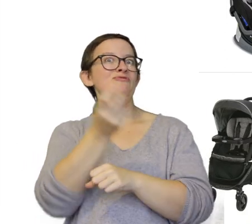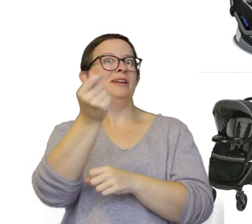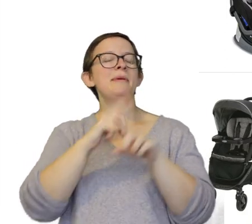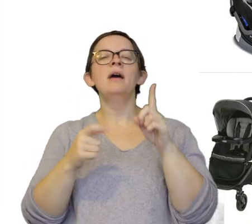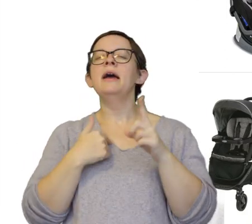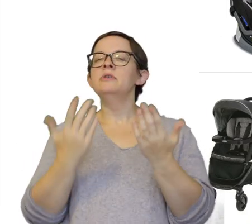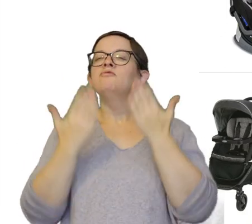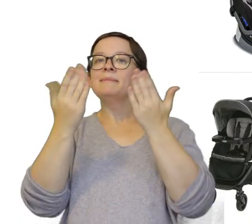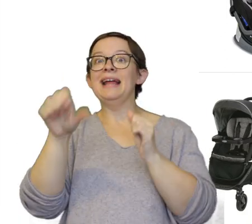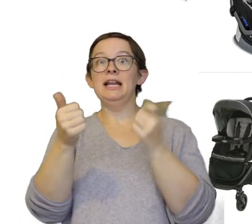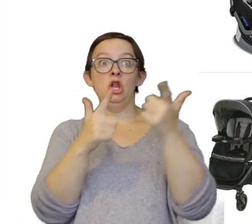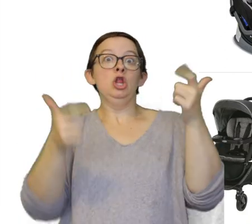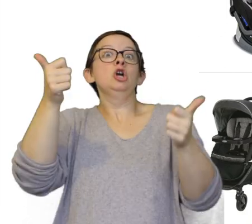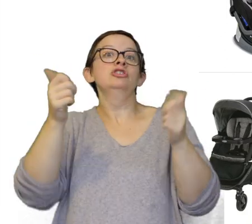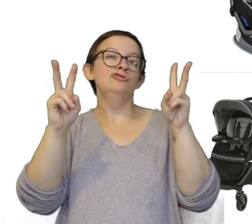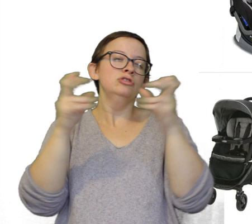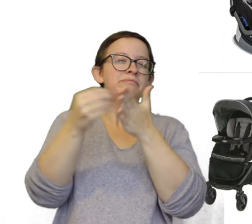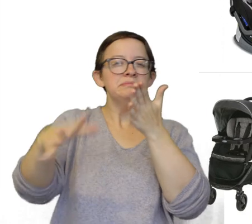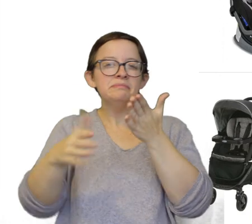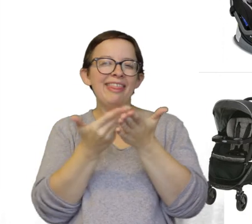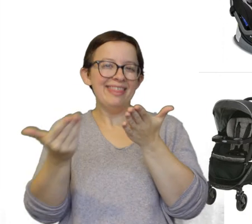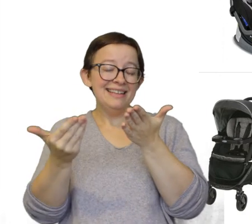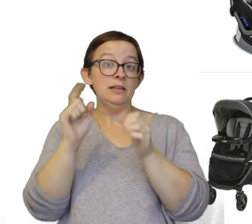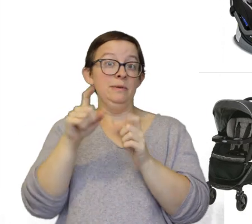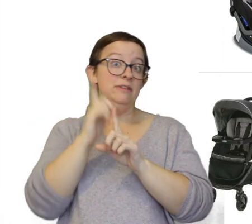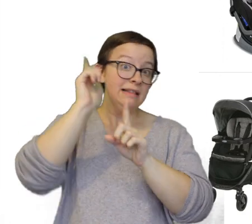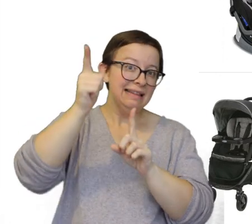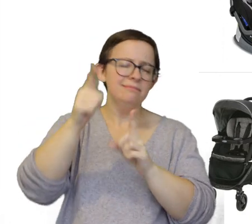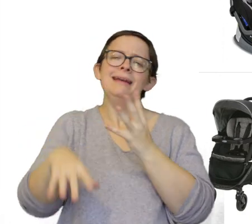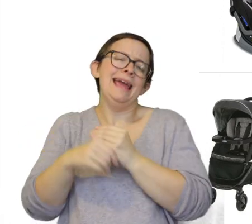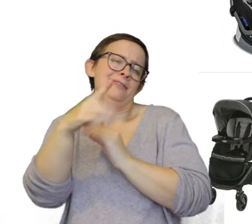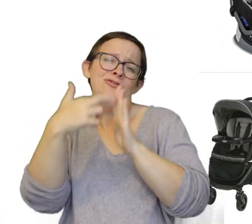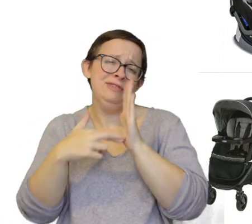But I would recommend any of the larger items that you're gonna need a little bit later on even... put them on your registry.